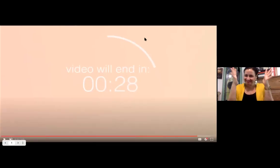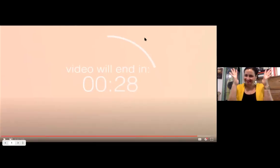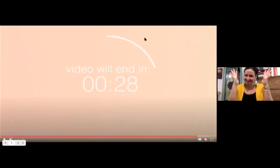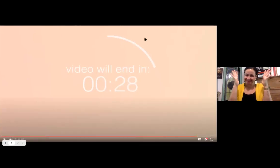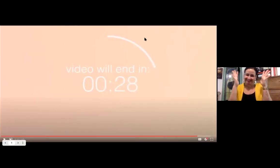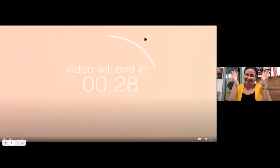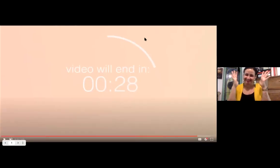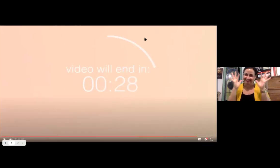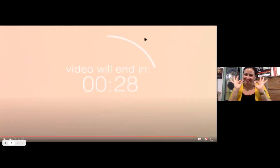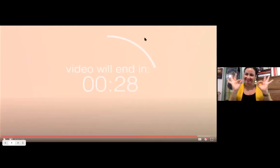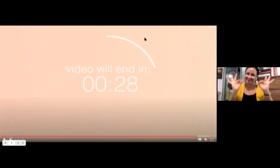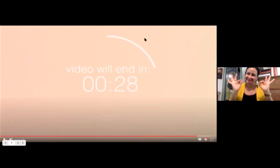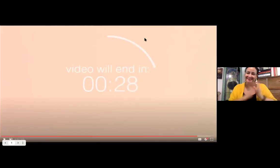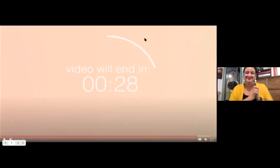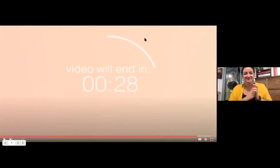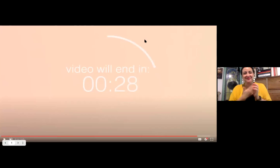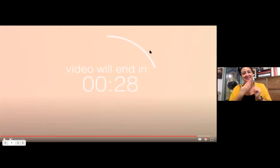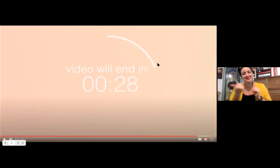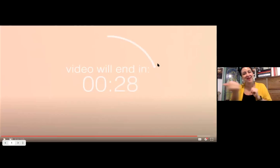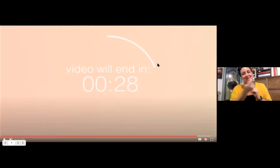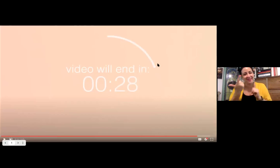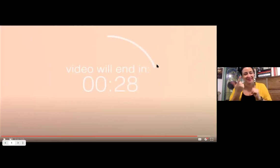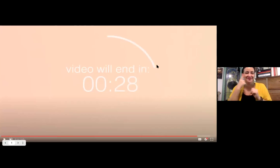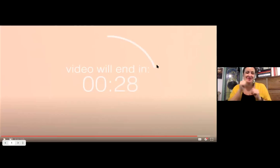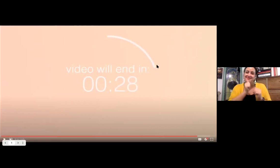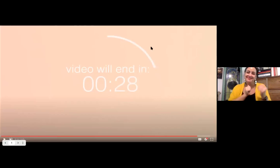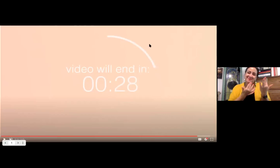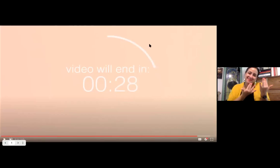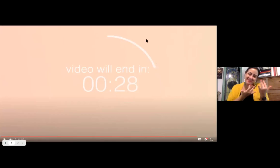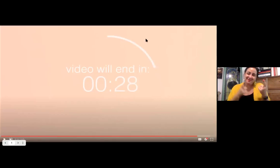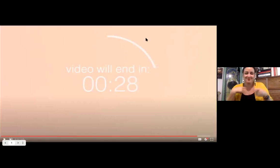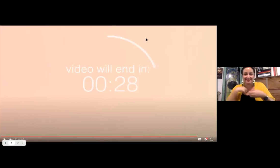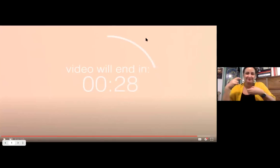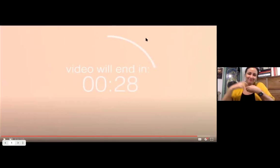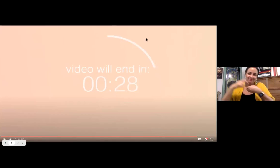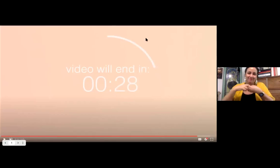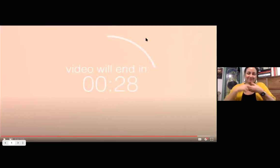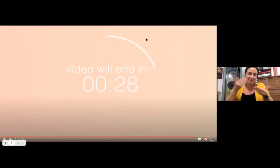This is Scotty testing 1234 testing 1234. testing this is such a go. Yeah.